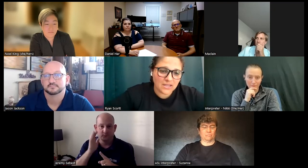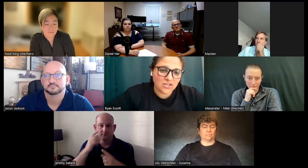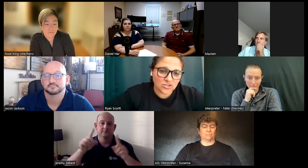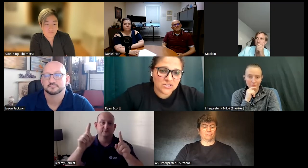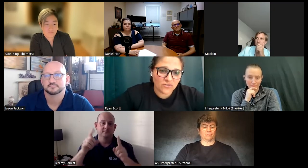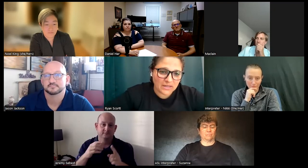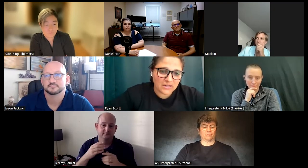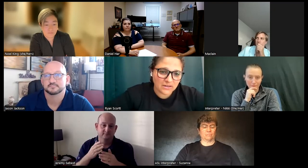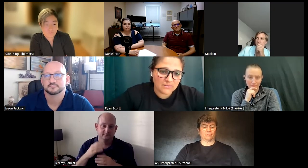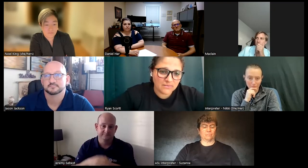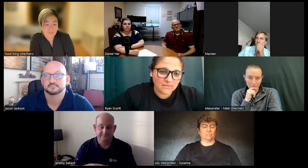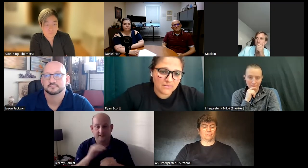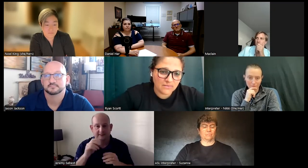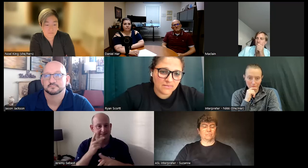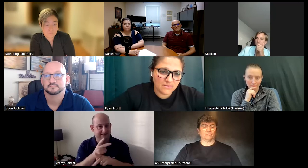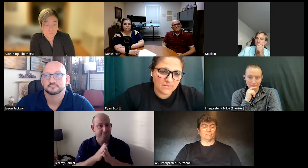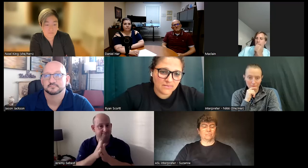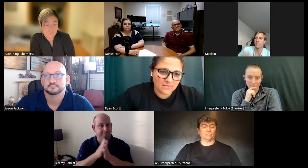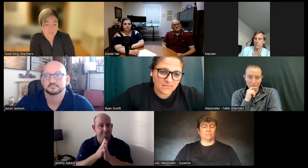making yourself better